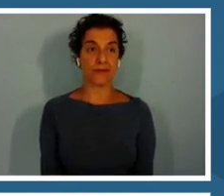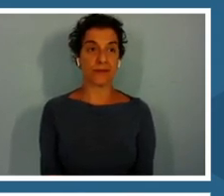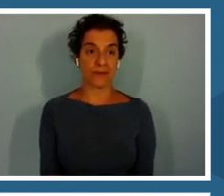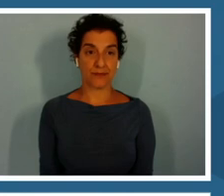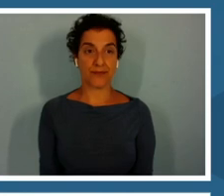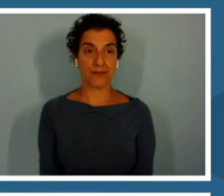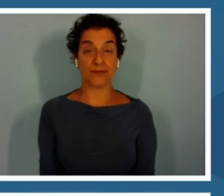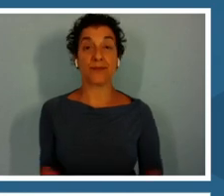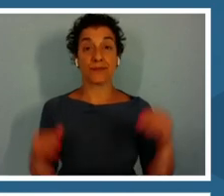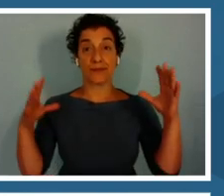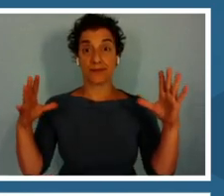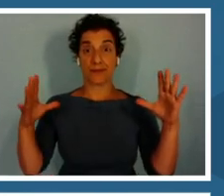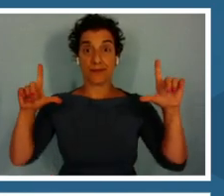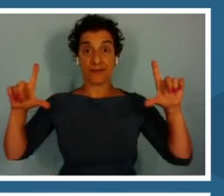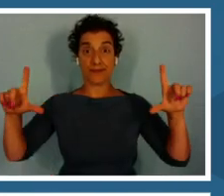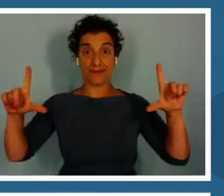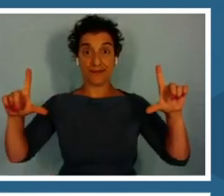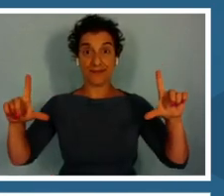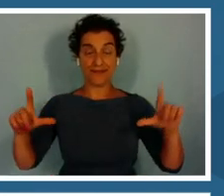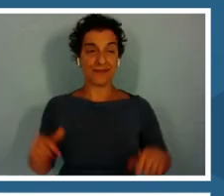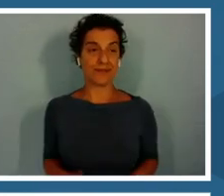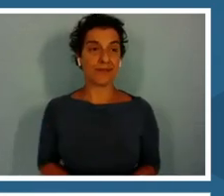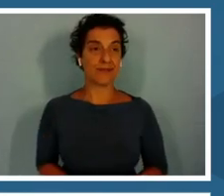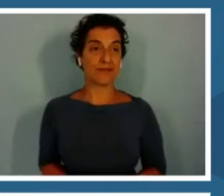Here we are. I skipped ahead a little bit.